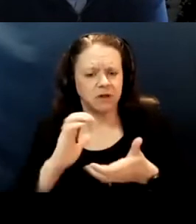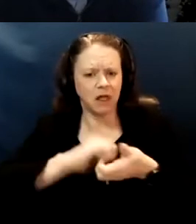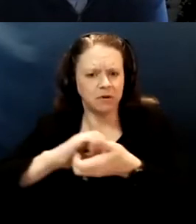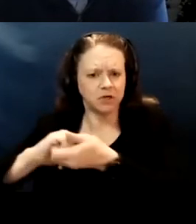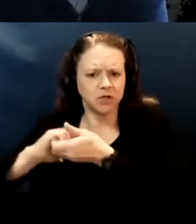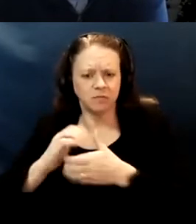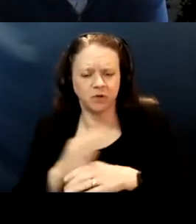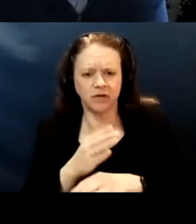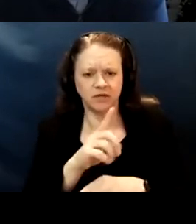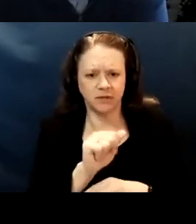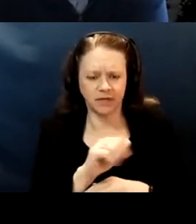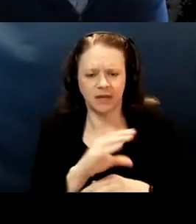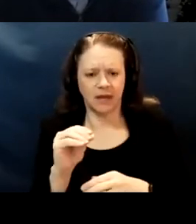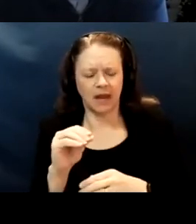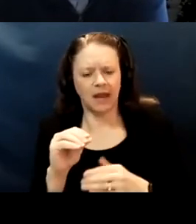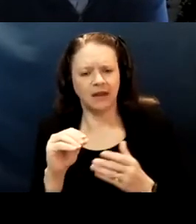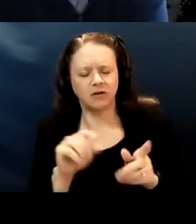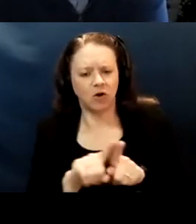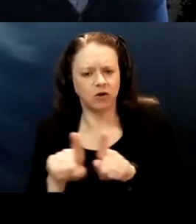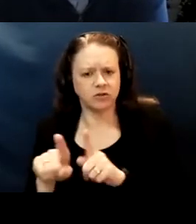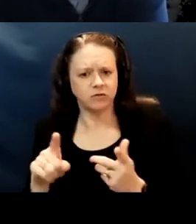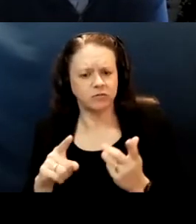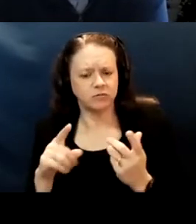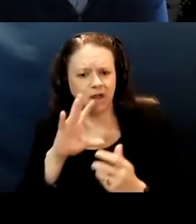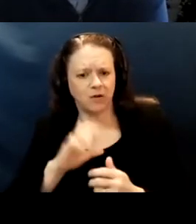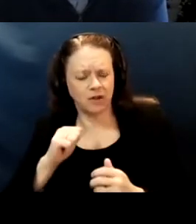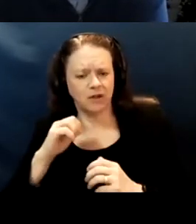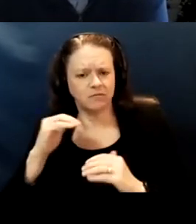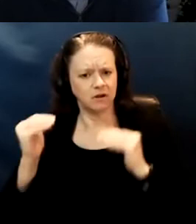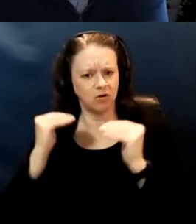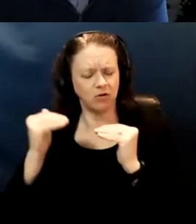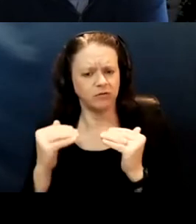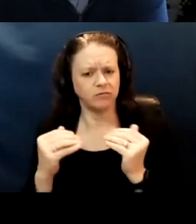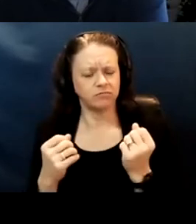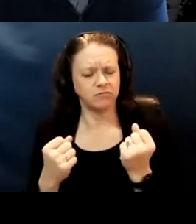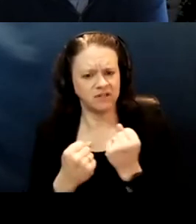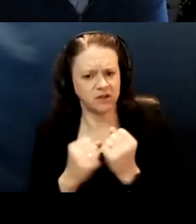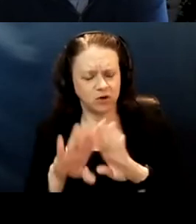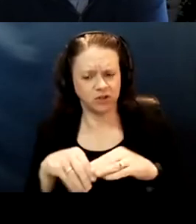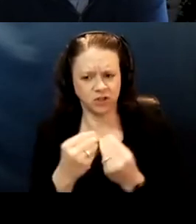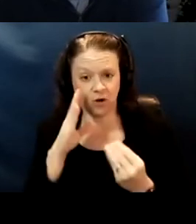I know a number of my DC colleagues are working with a number of federal, disability advocates.